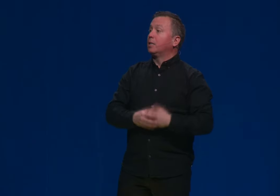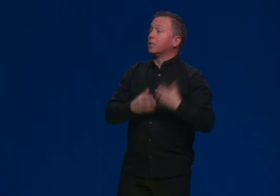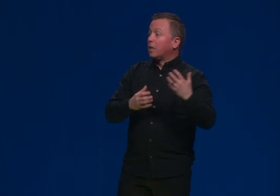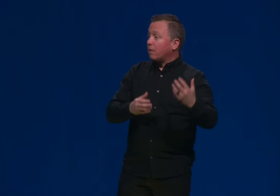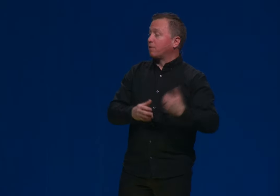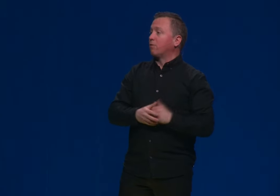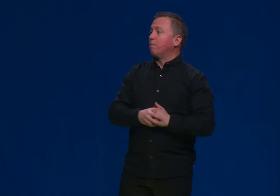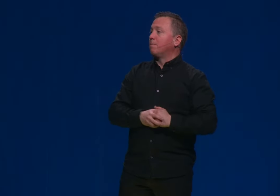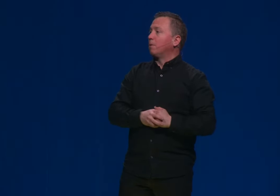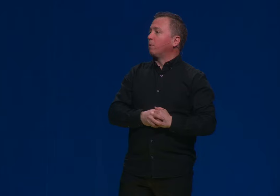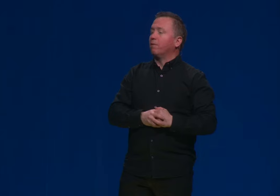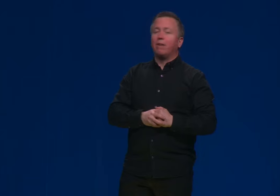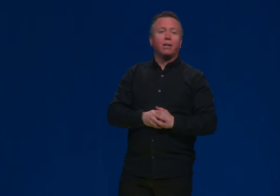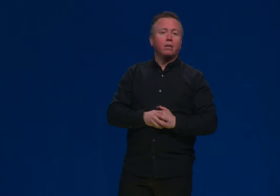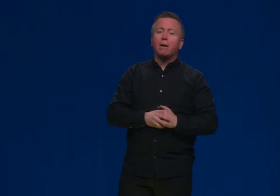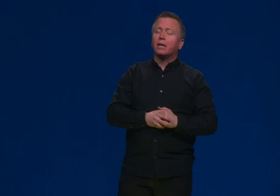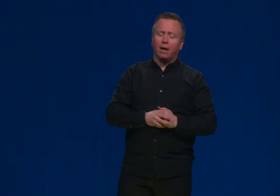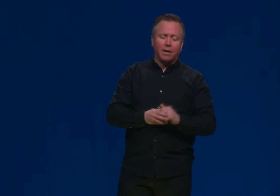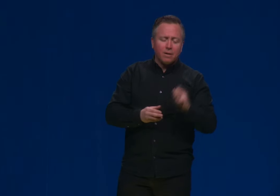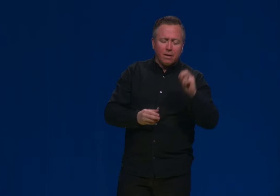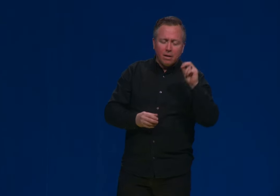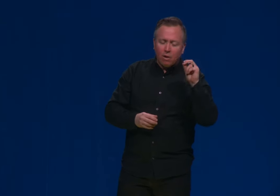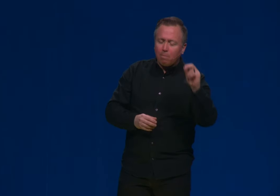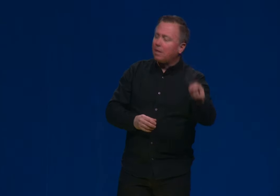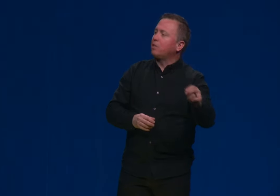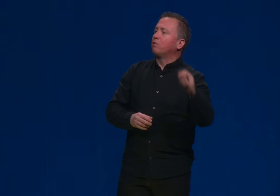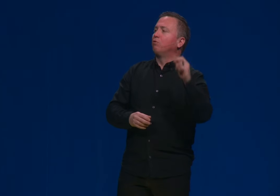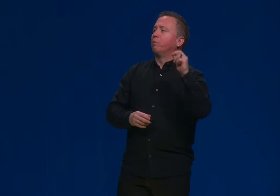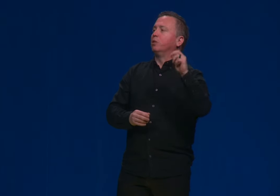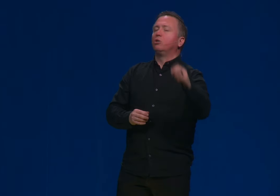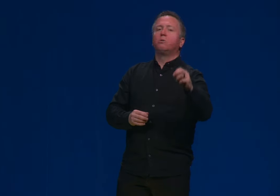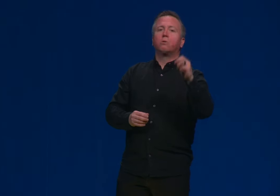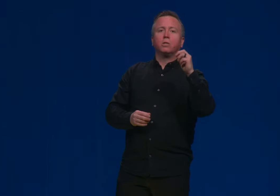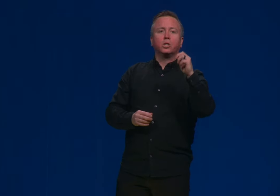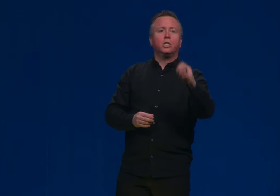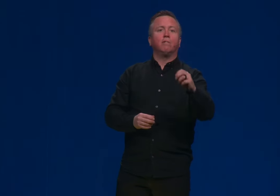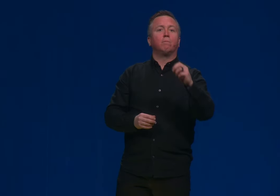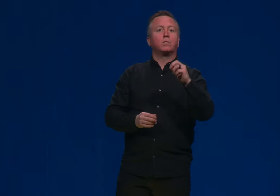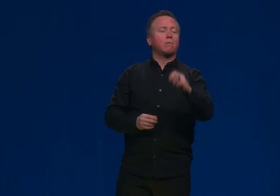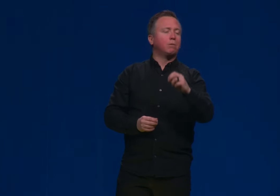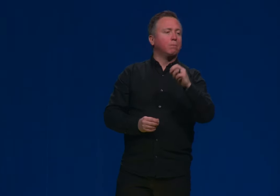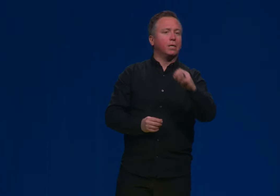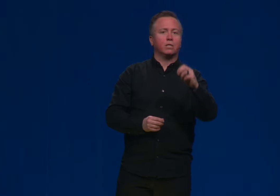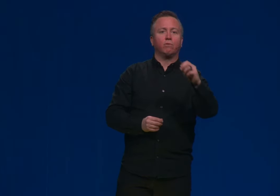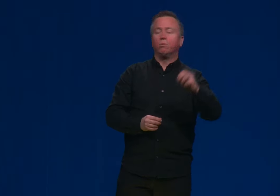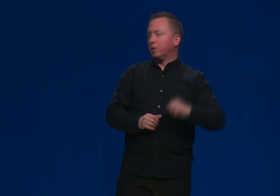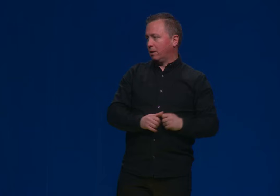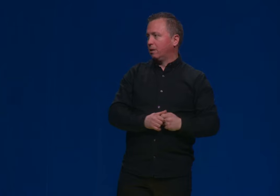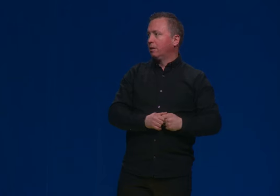It's a gift to remember we are valued by God, not because of what we do or achieve, but simply because of who we are